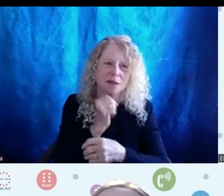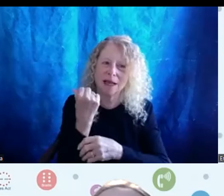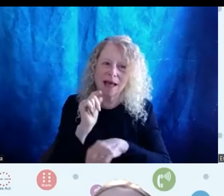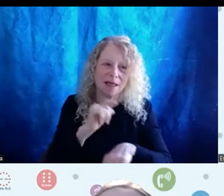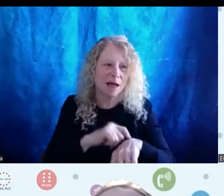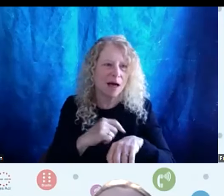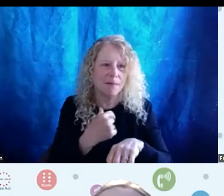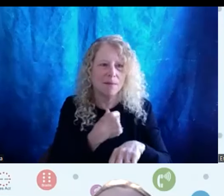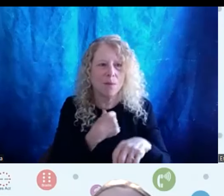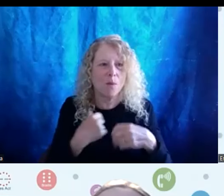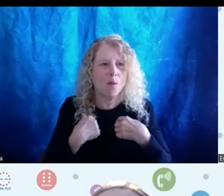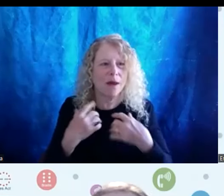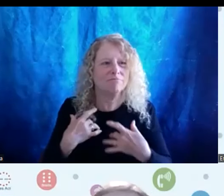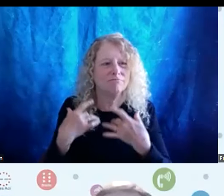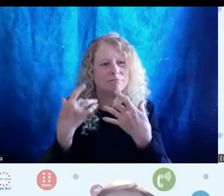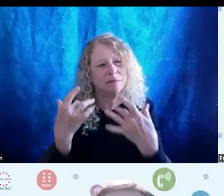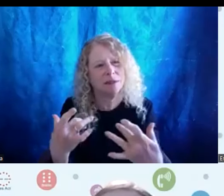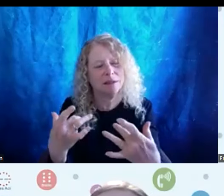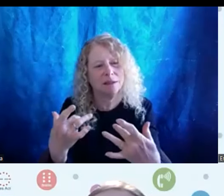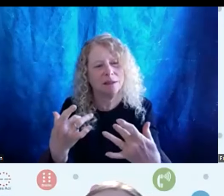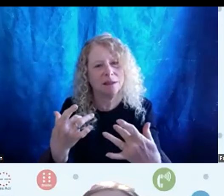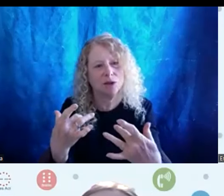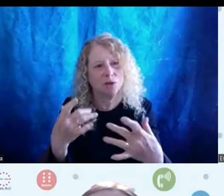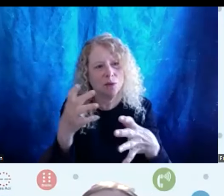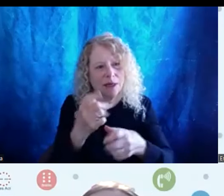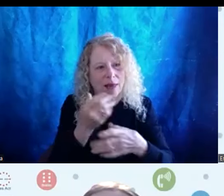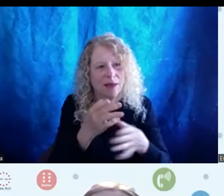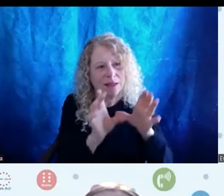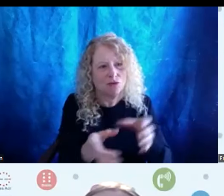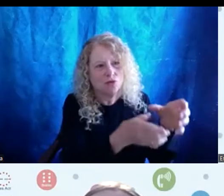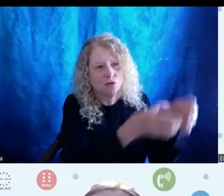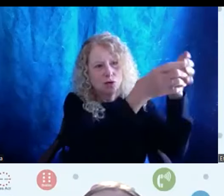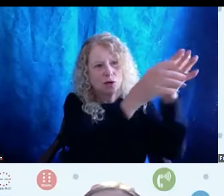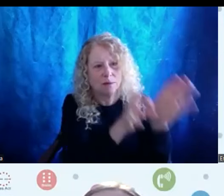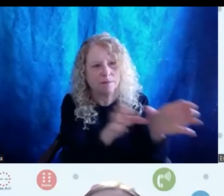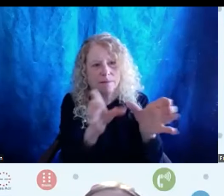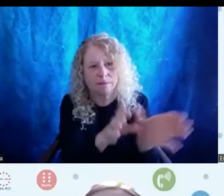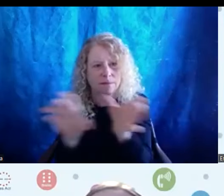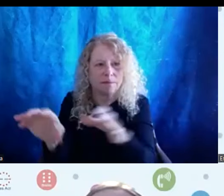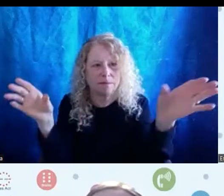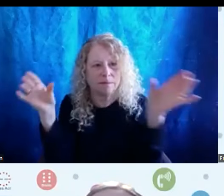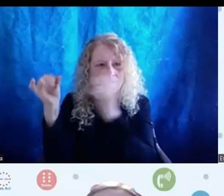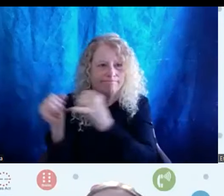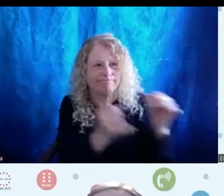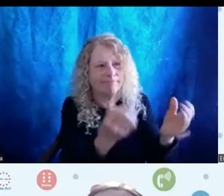have a tendency to silo things and to, you know want to have very narrow